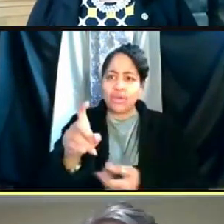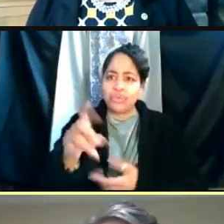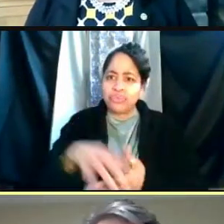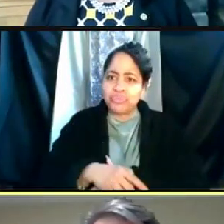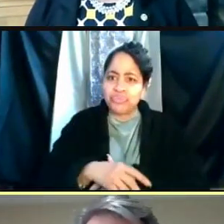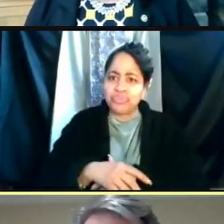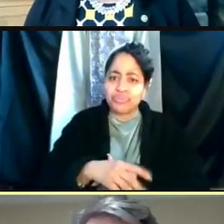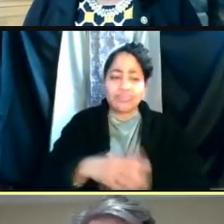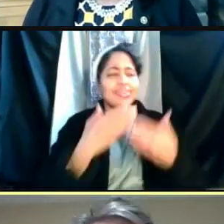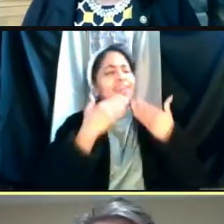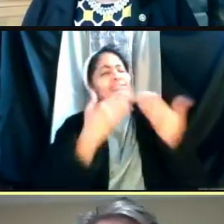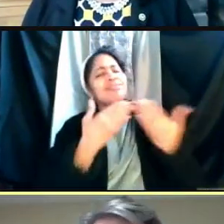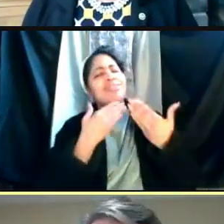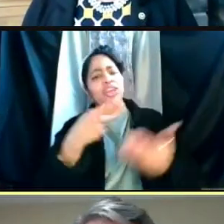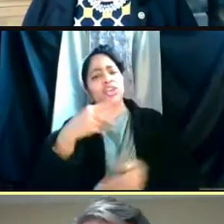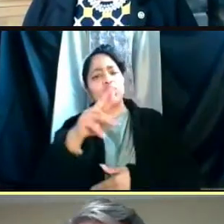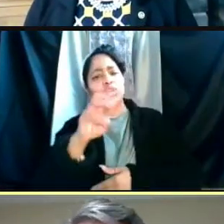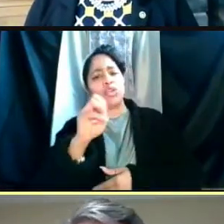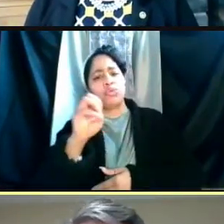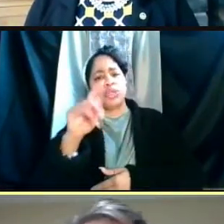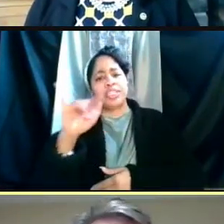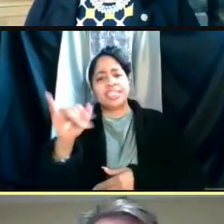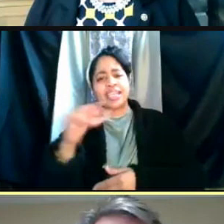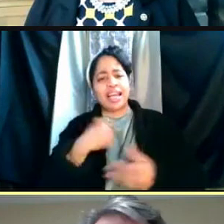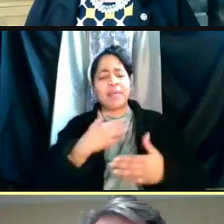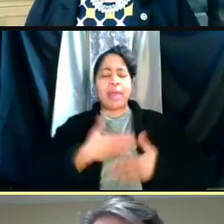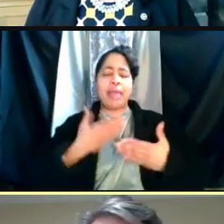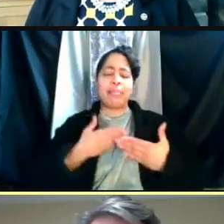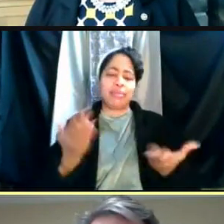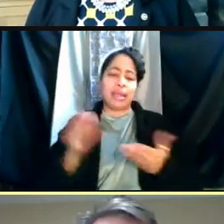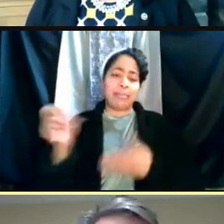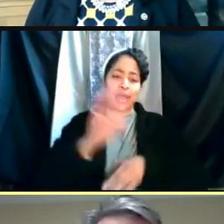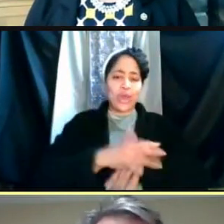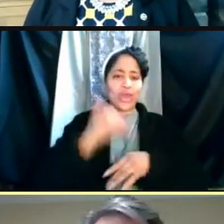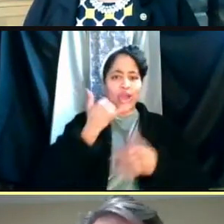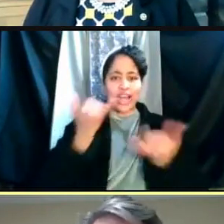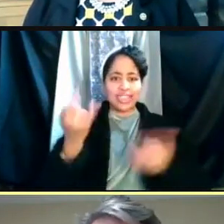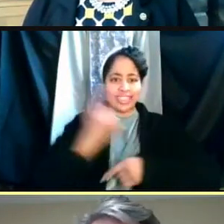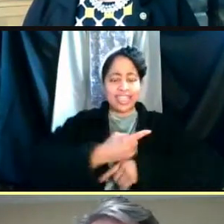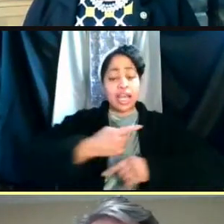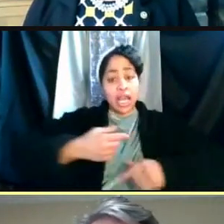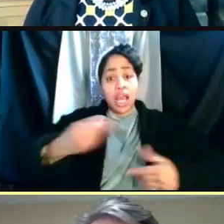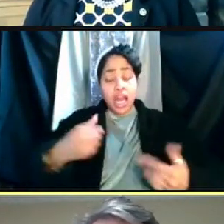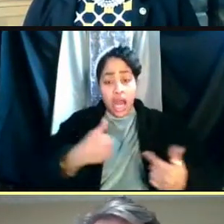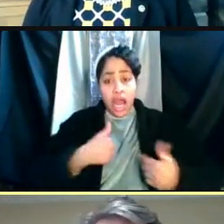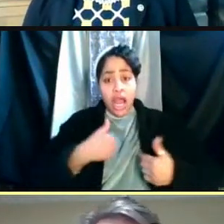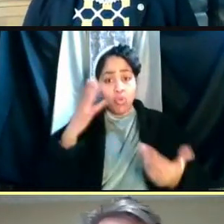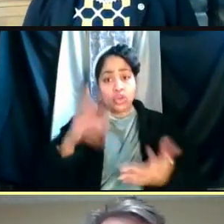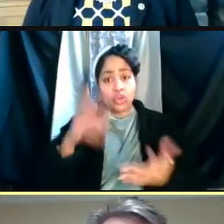Thank you, Preeti. And I'm pleased to be back on the call again today. And I would start by saying,